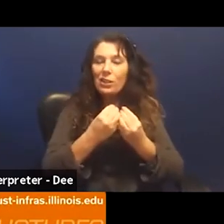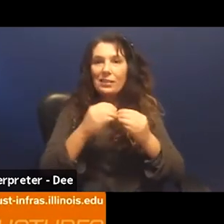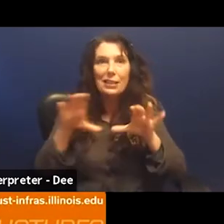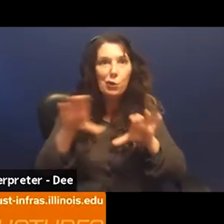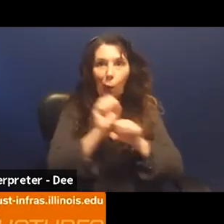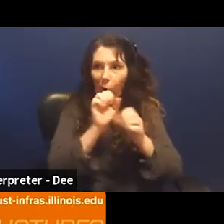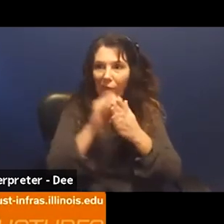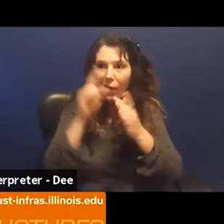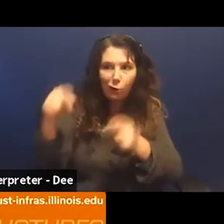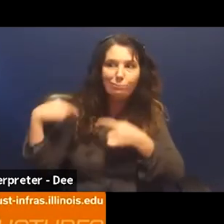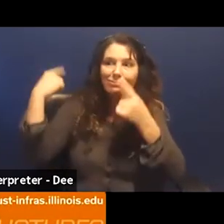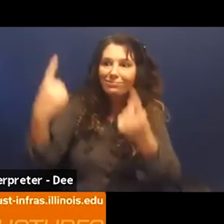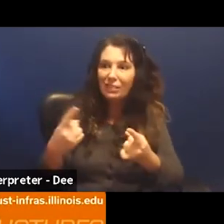They've already. They've always known about the problem.